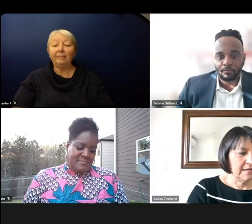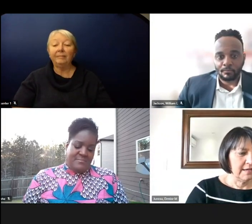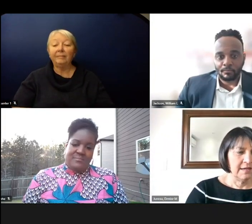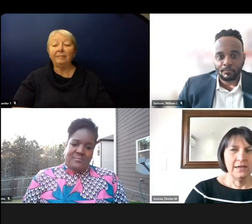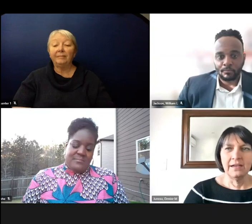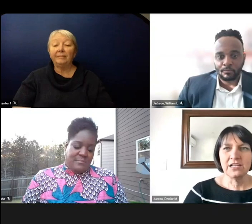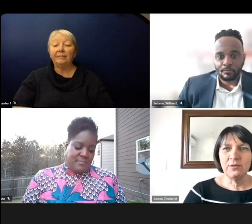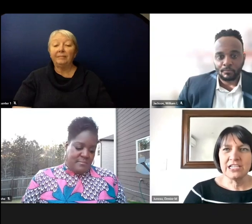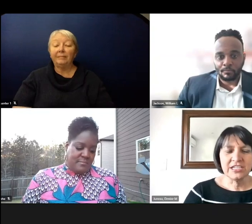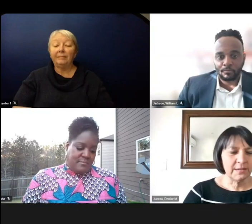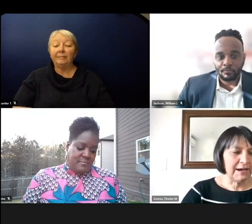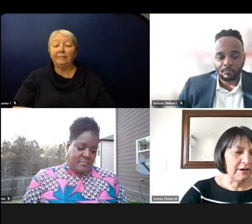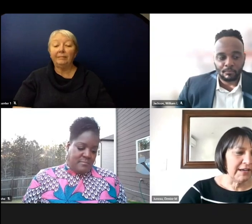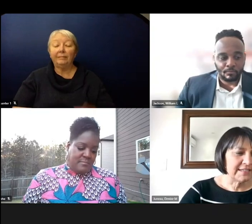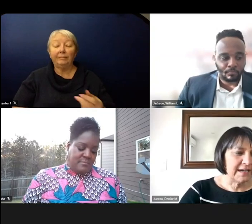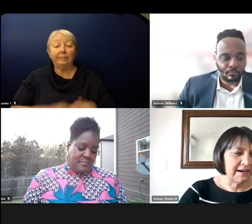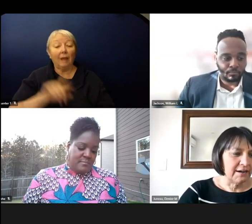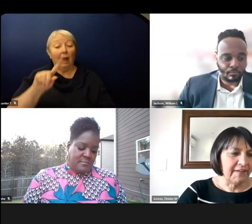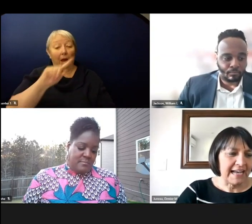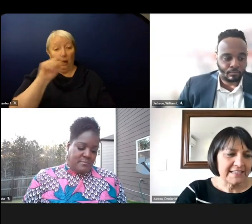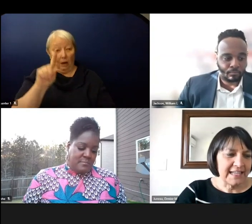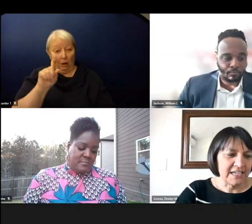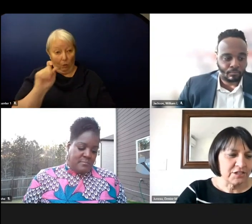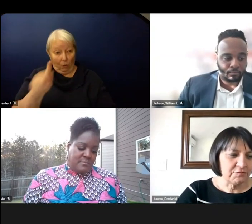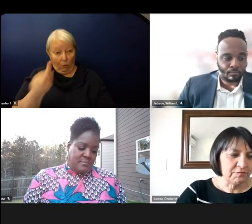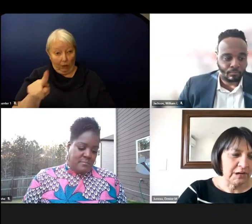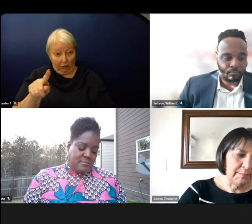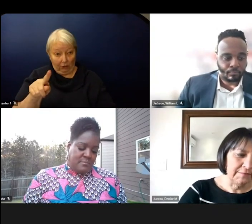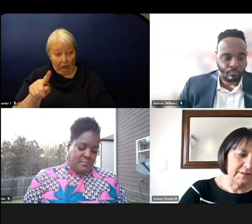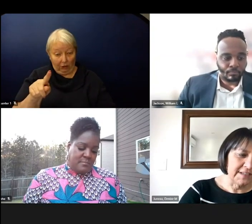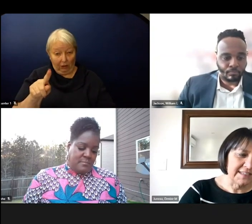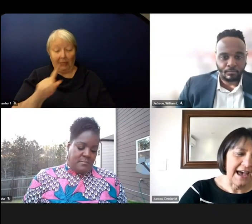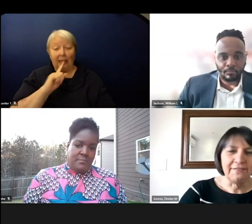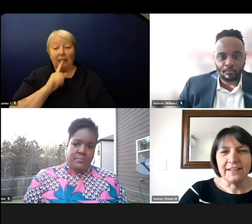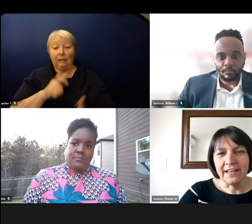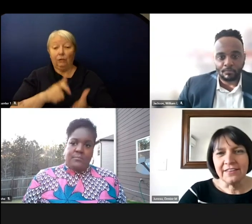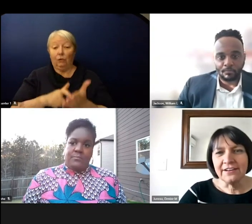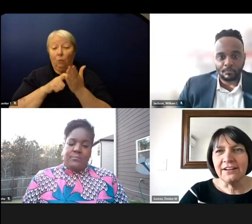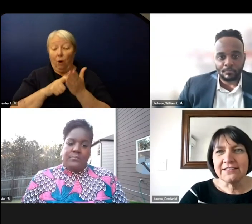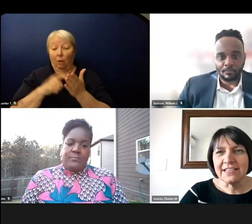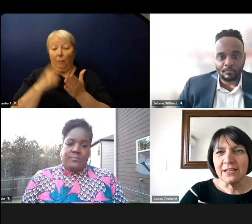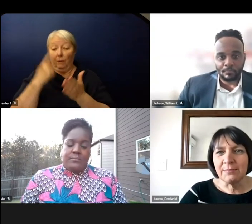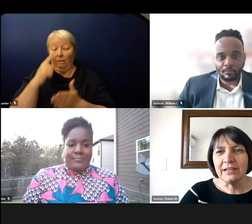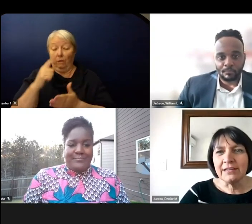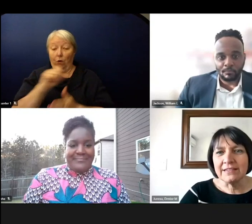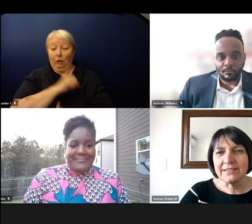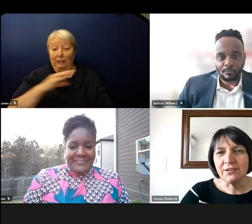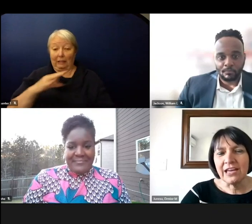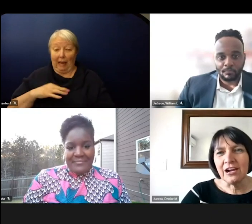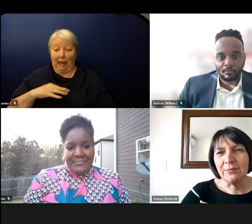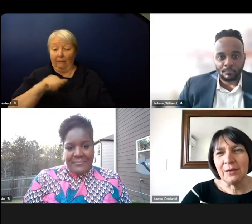There's a question about is there a vaccination requirement for the staff and other adults in the buildings and so Carrie maybe